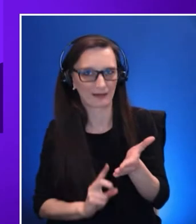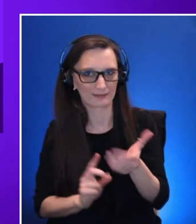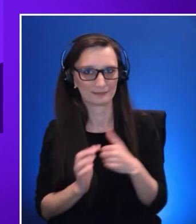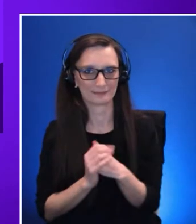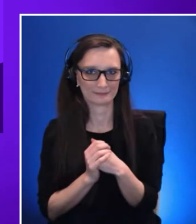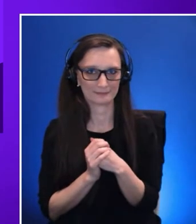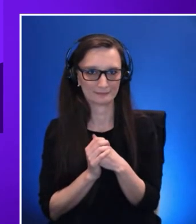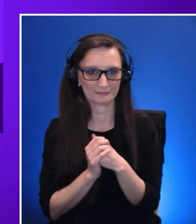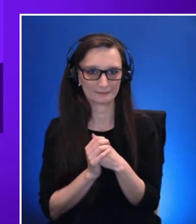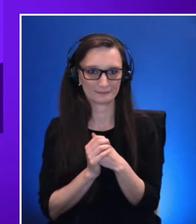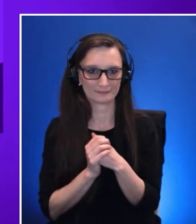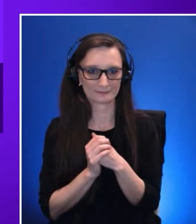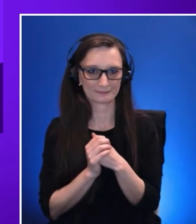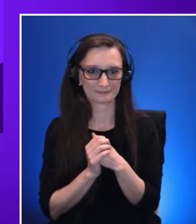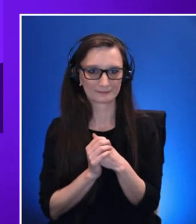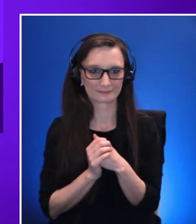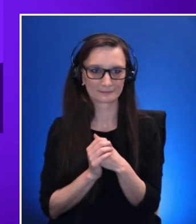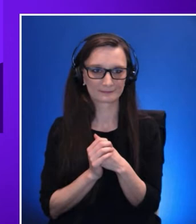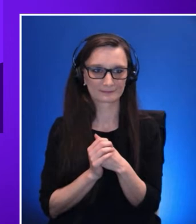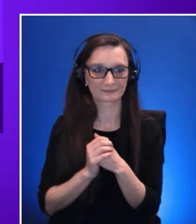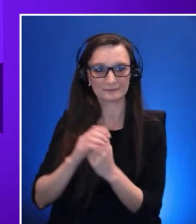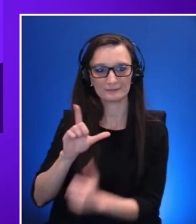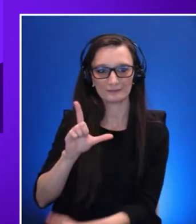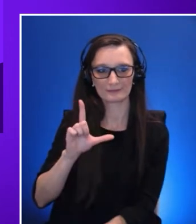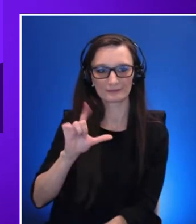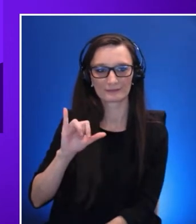Lisa Berlini one of my colleagues I work very closely with